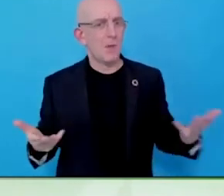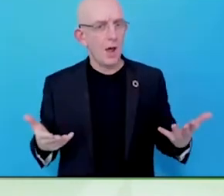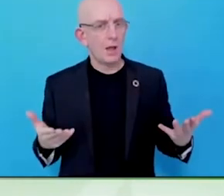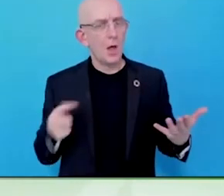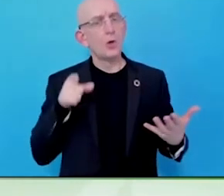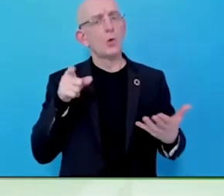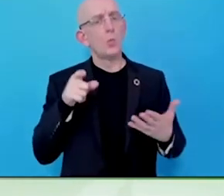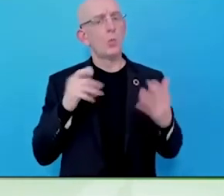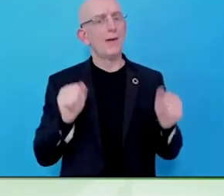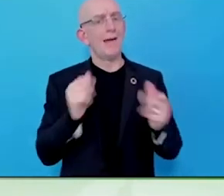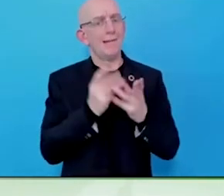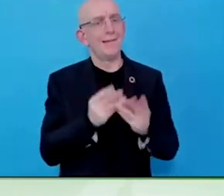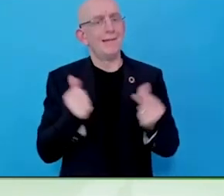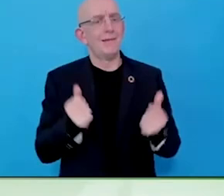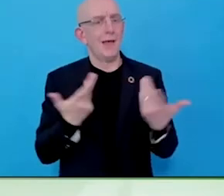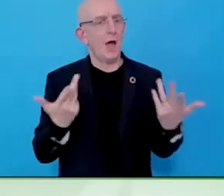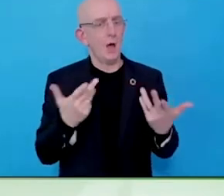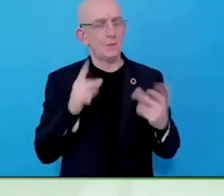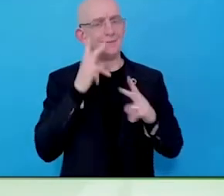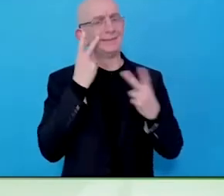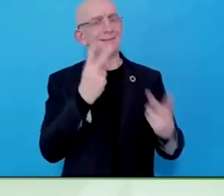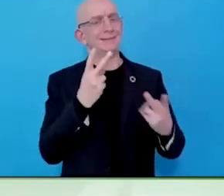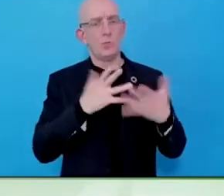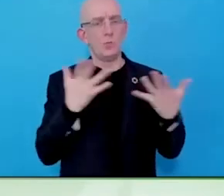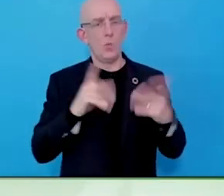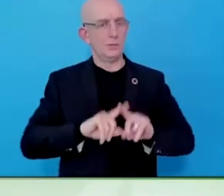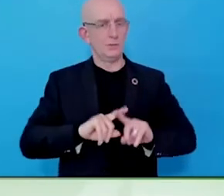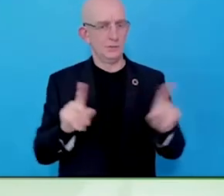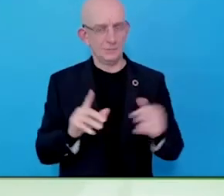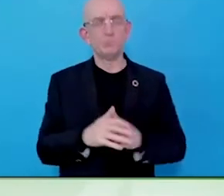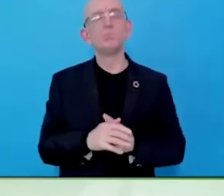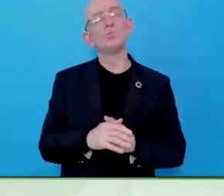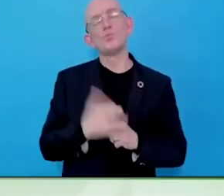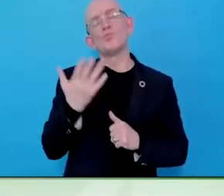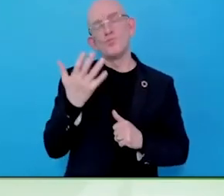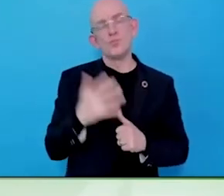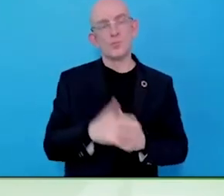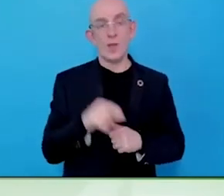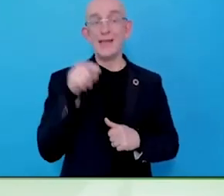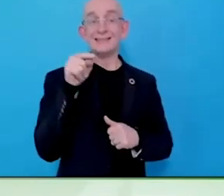spend time inside local companies getting to know people, getting the